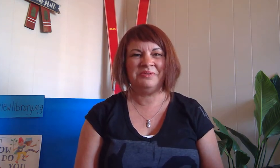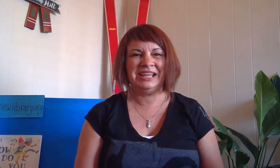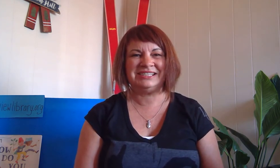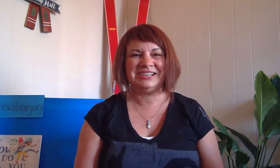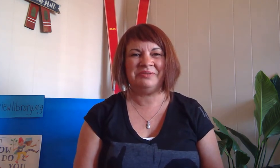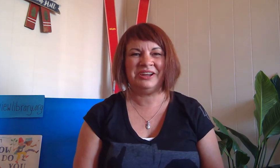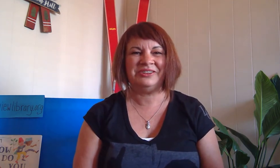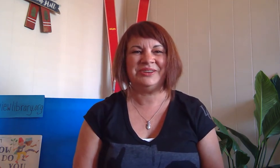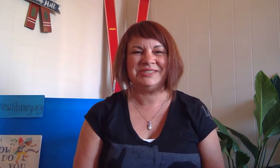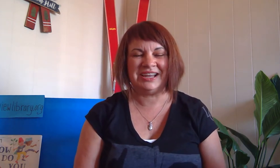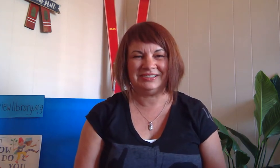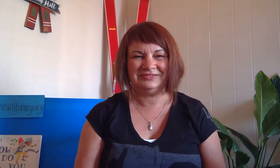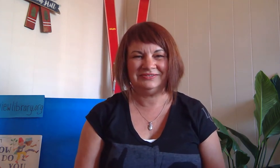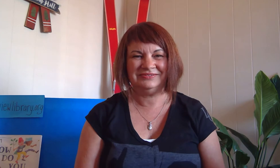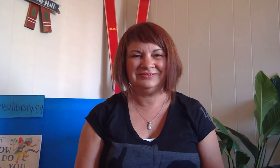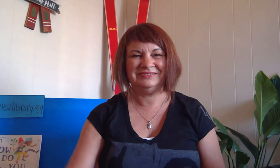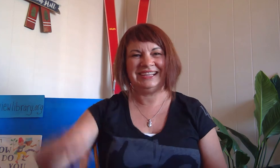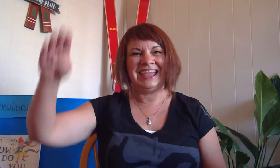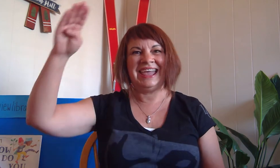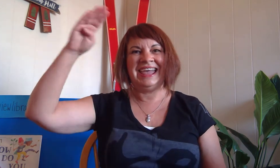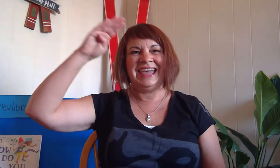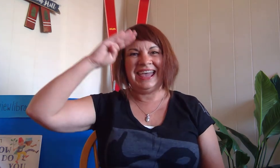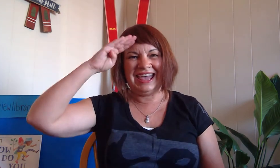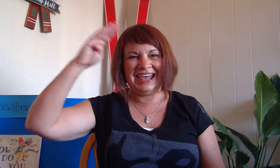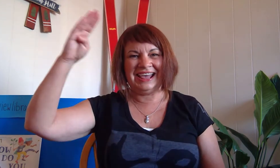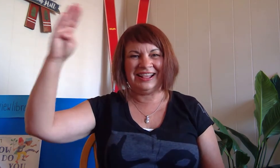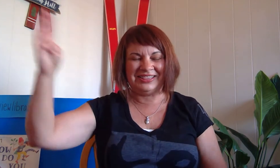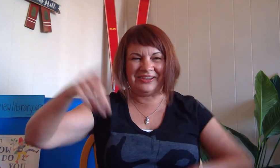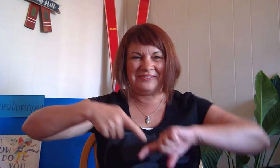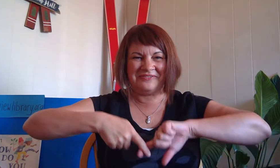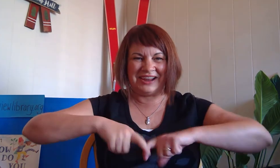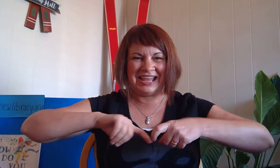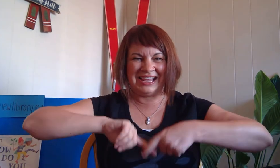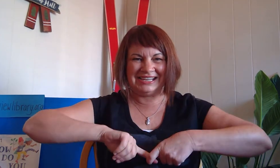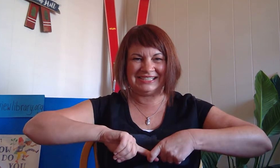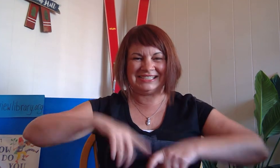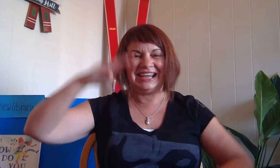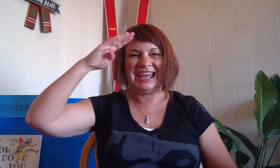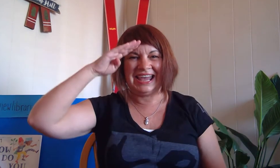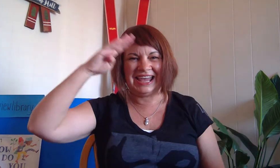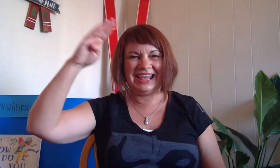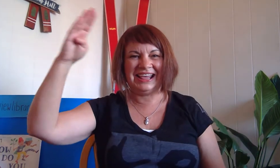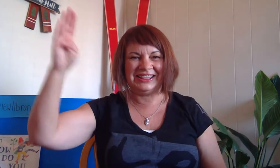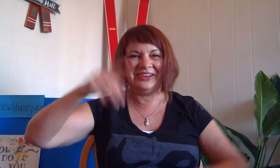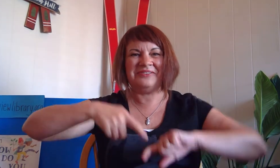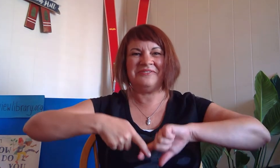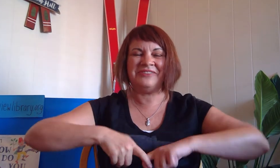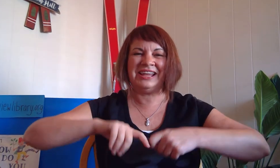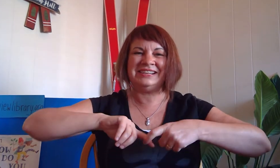Let's start with our hello song. Hello friends hello friends